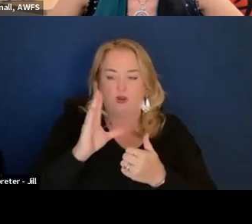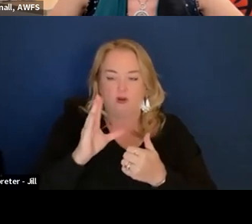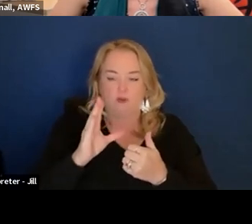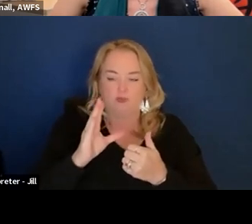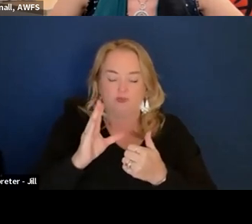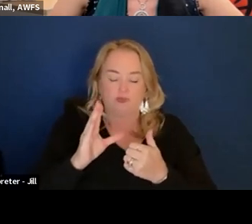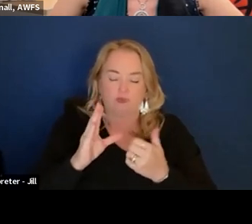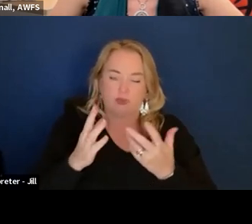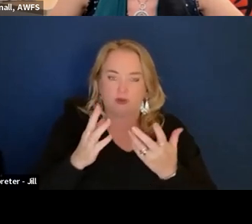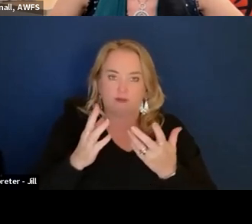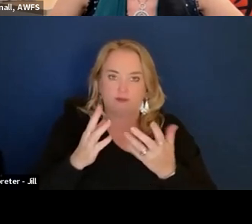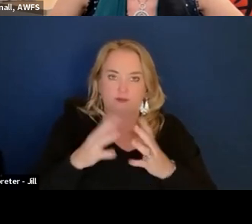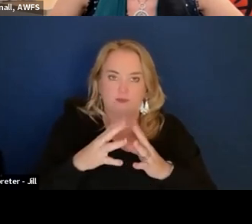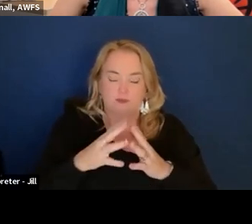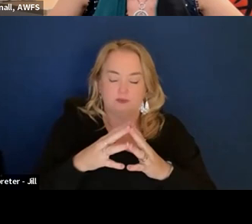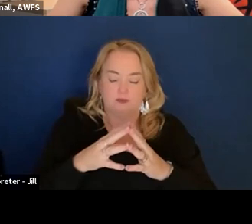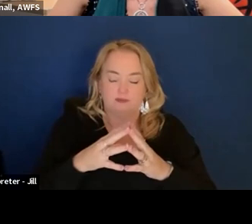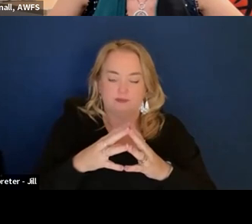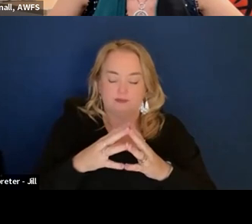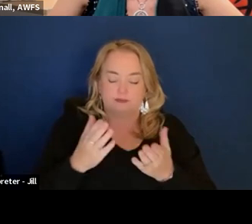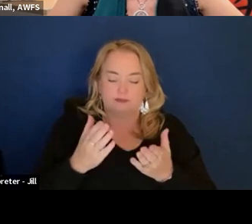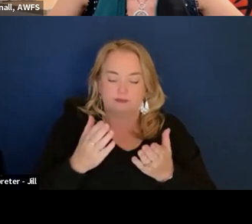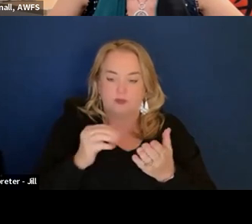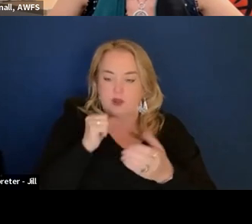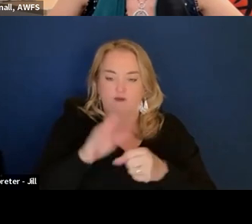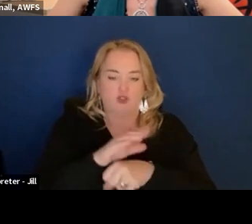It is like not a full-time Data Scientist.